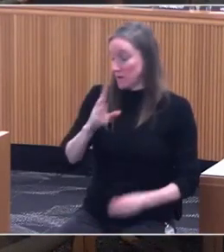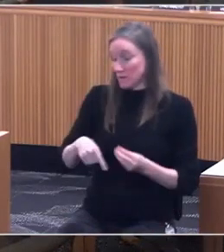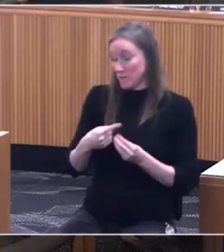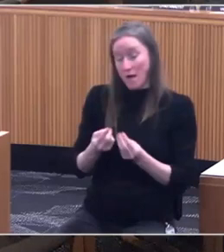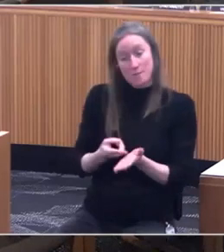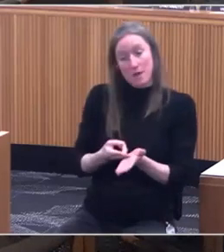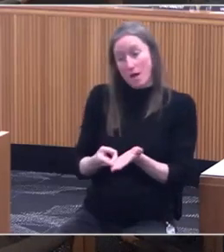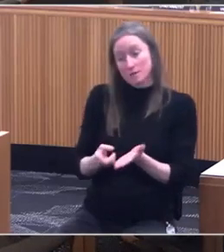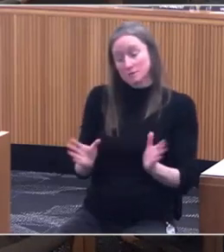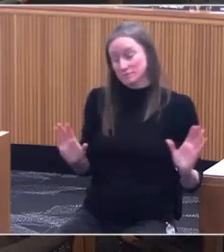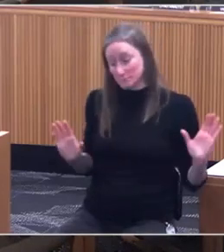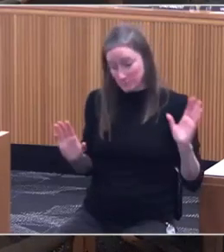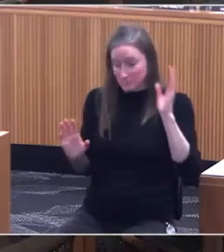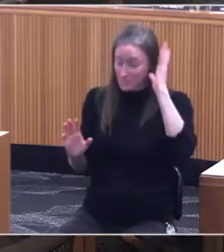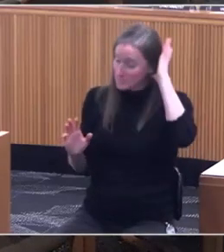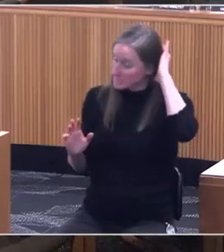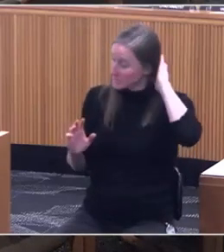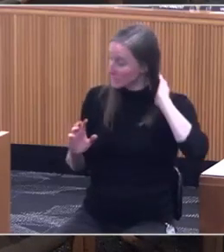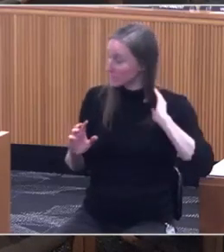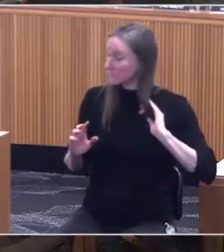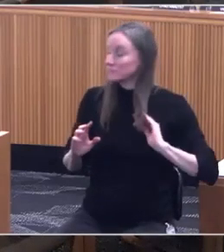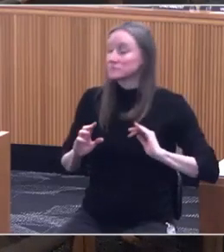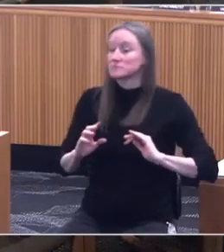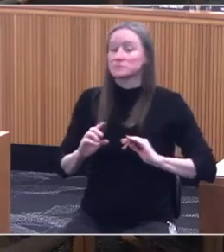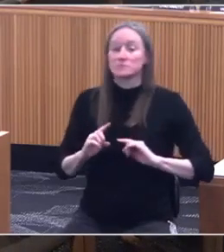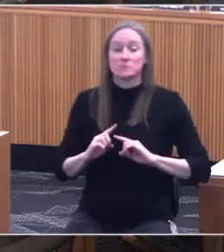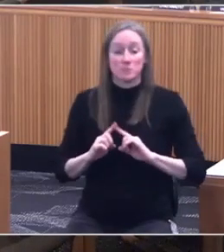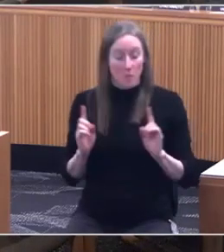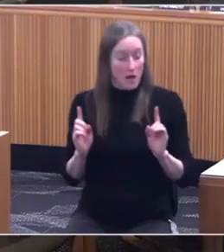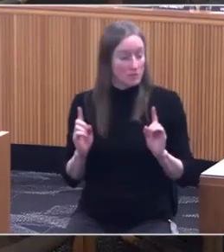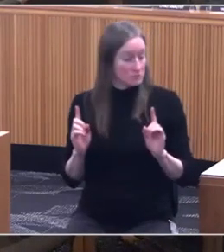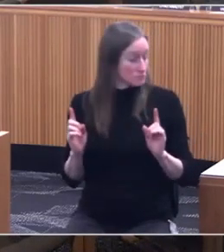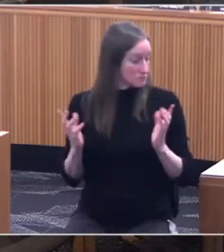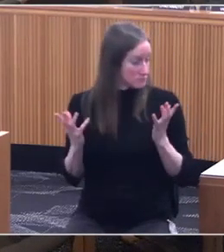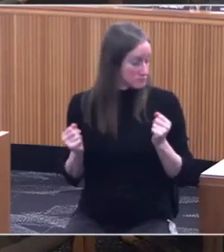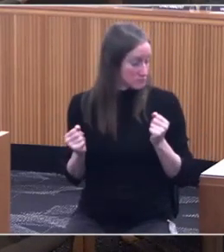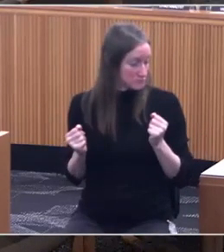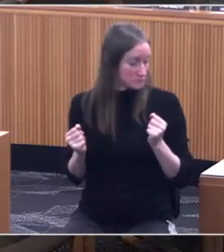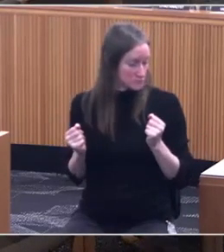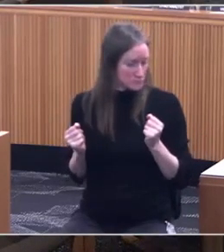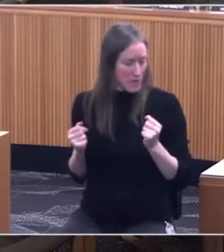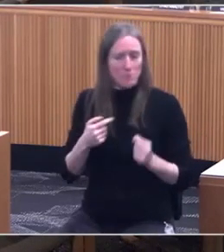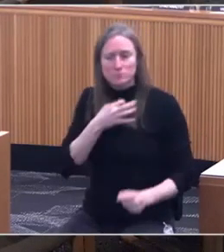but how many other states do this? I just wanna know that. Like, are we the only state that does this,